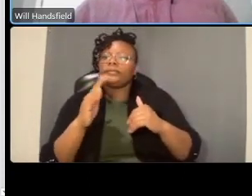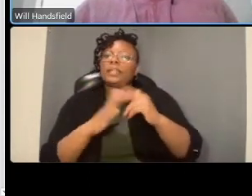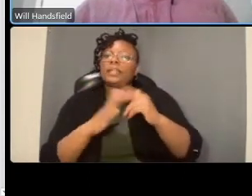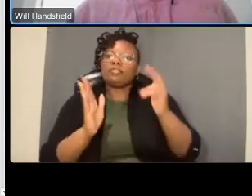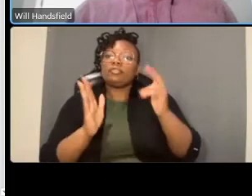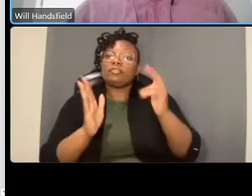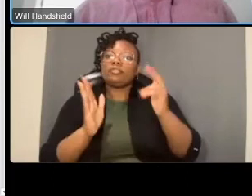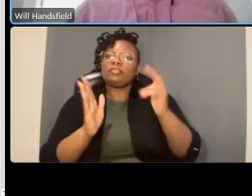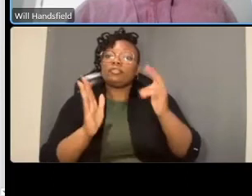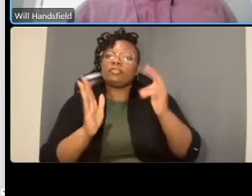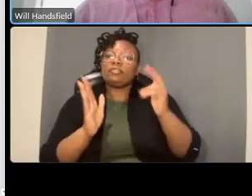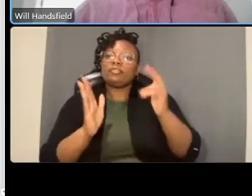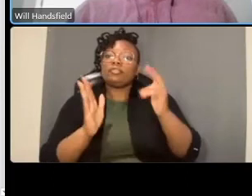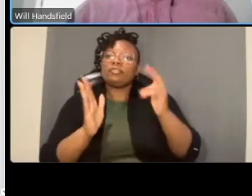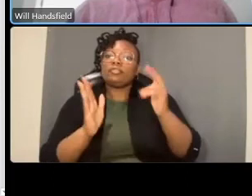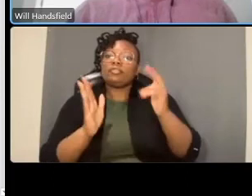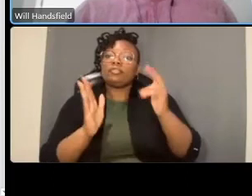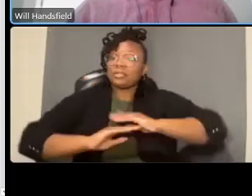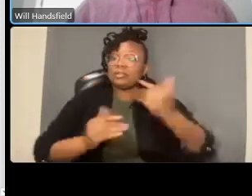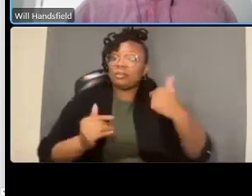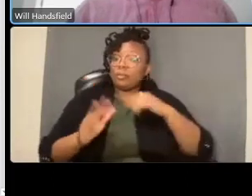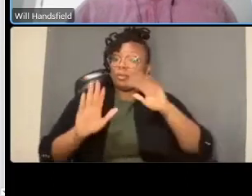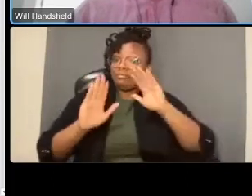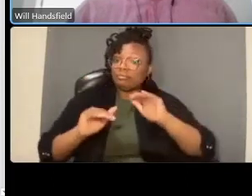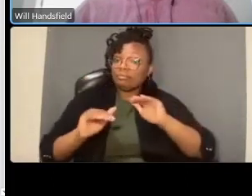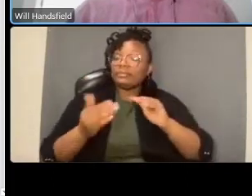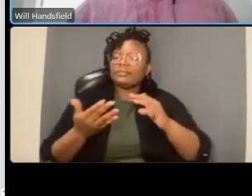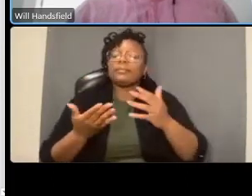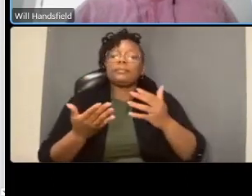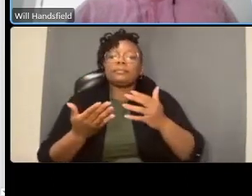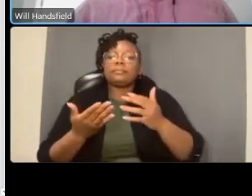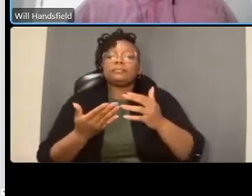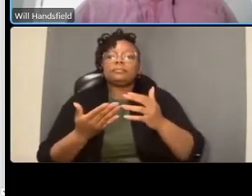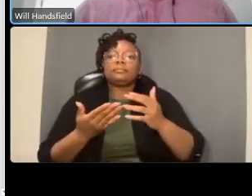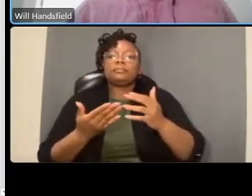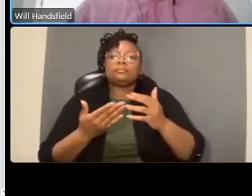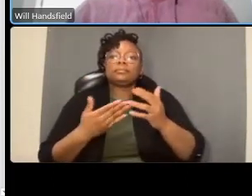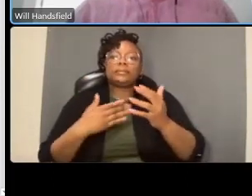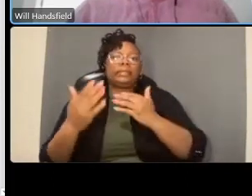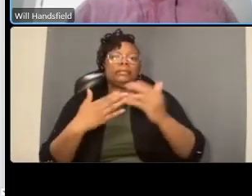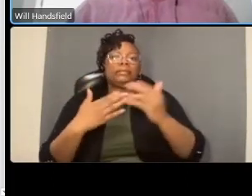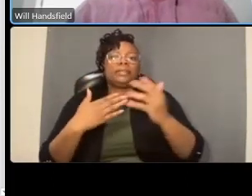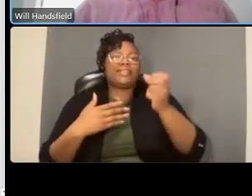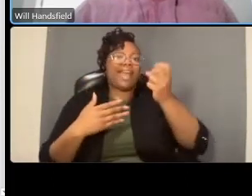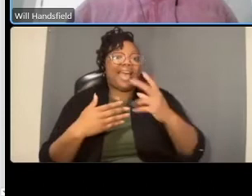a very strong success compared to you know what we have today so i think there's there's a wide range